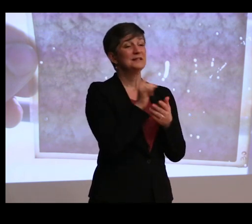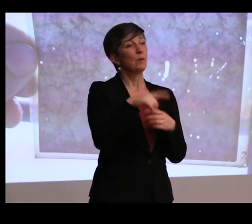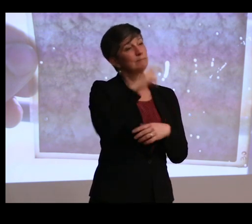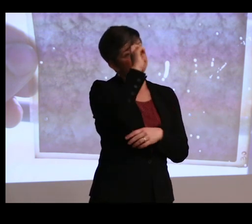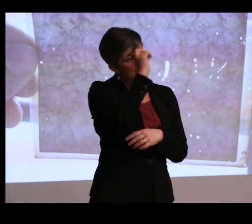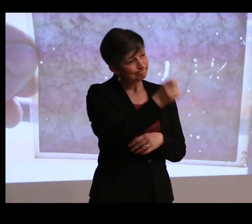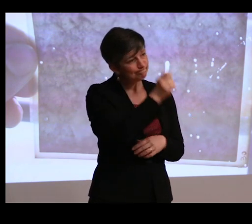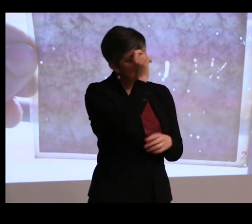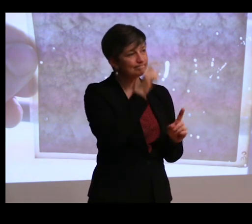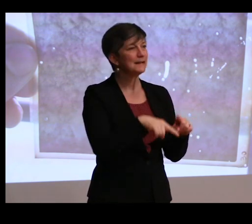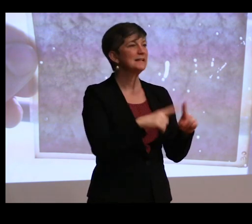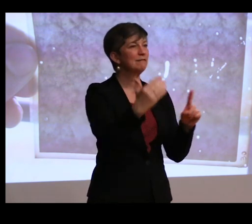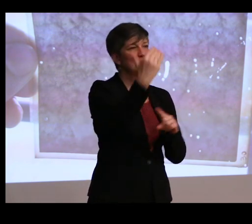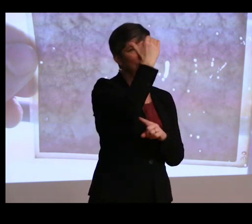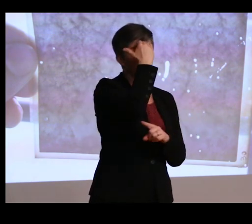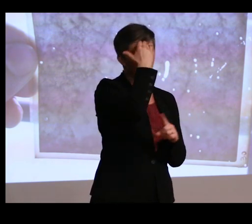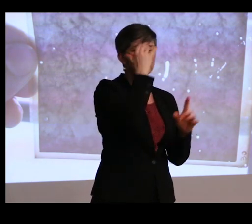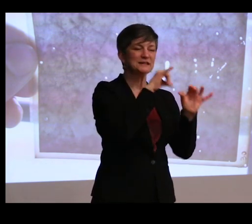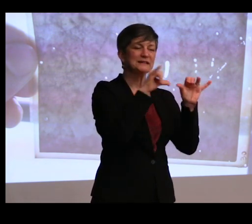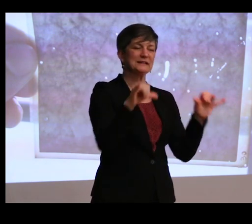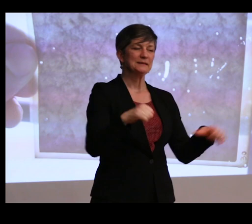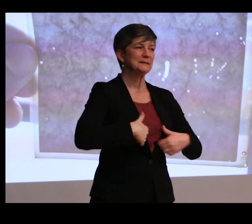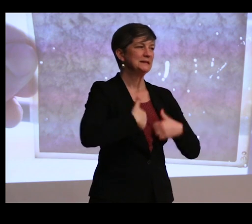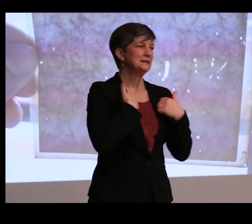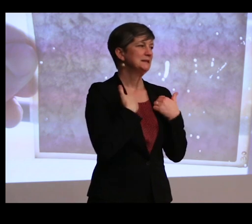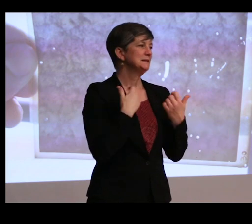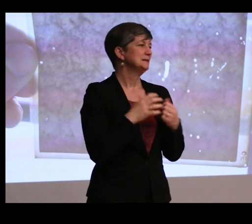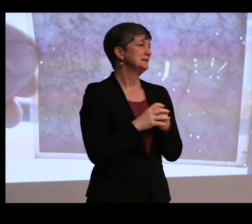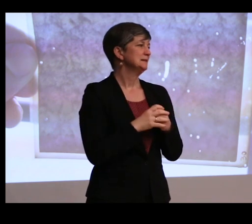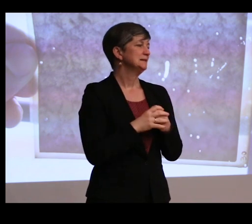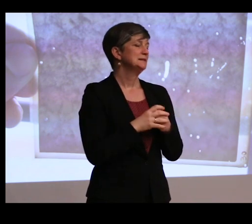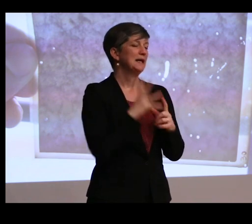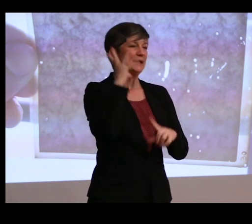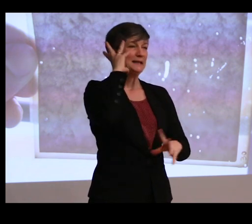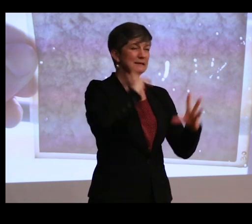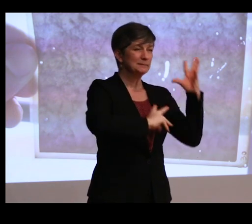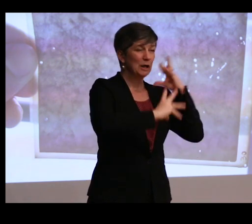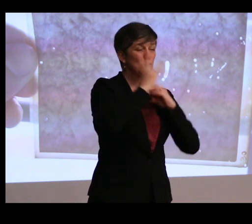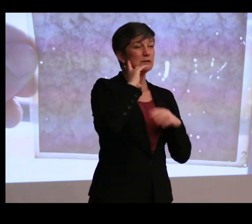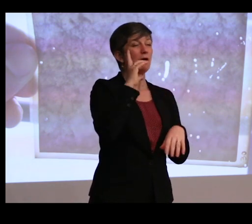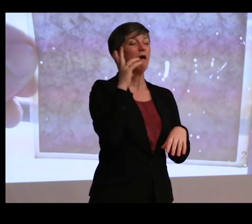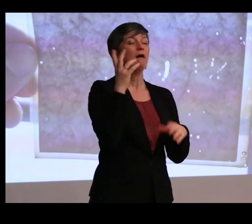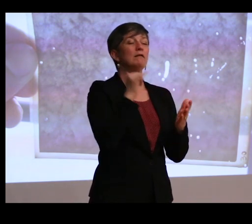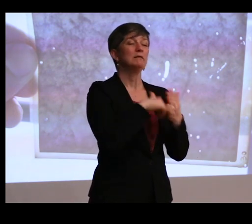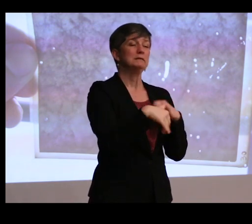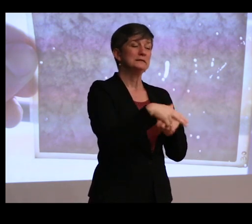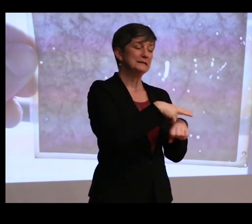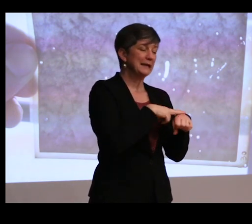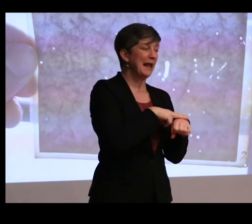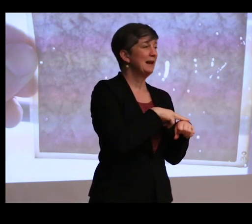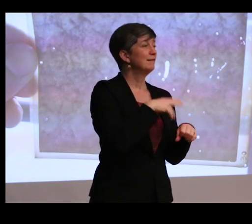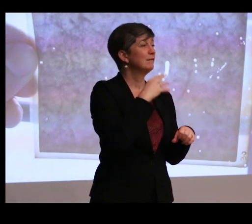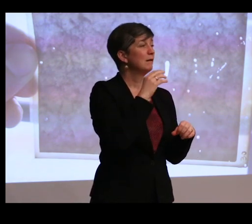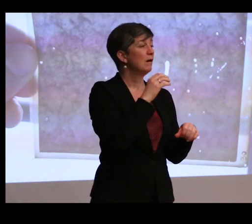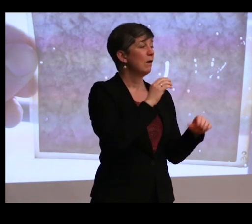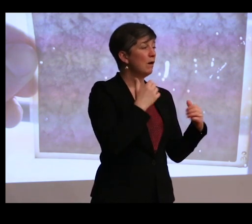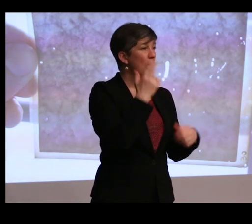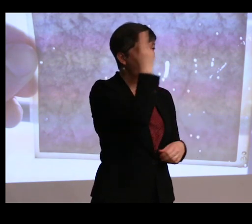that different knowledge systems exist and that the experience of native Hawaiians believing that this mountain is sacred is as